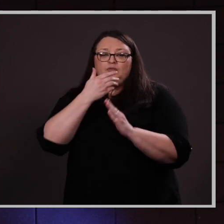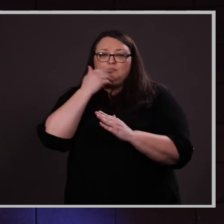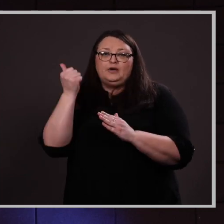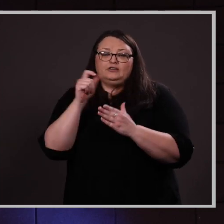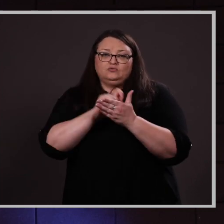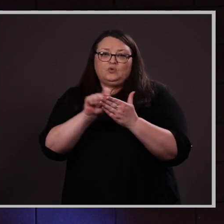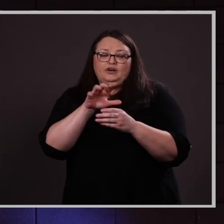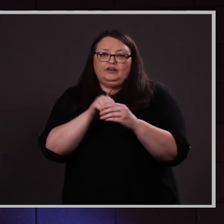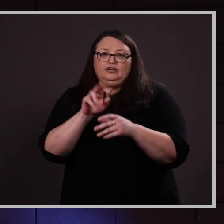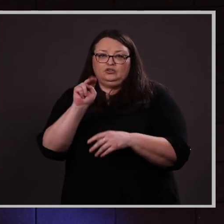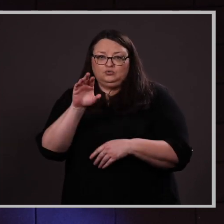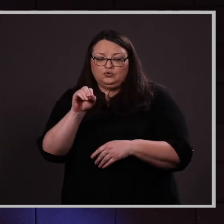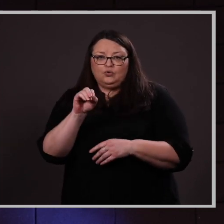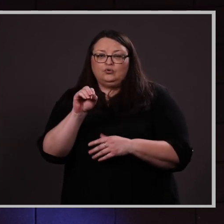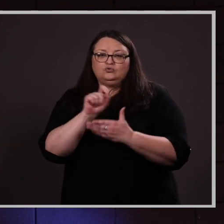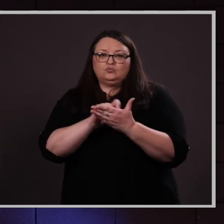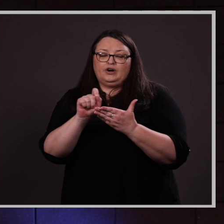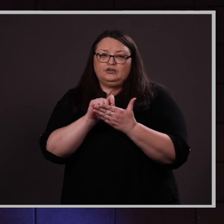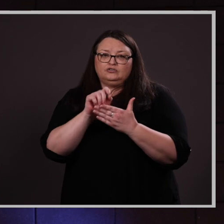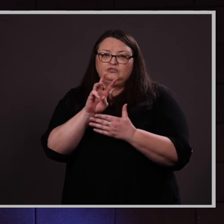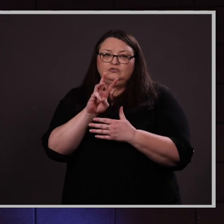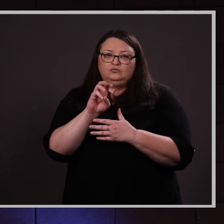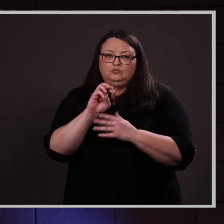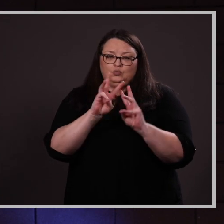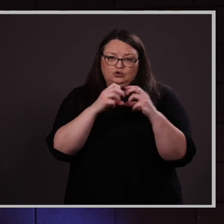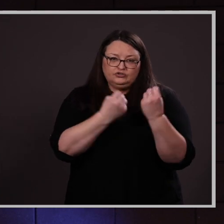Workshop and Creighton University’s English Department.